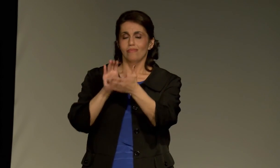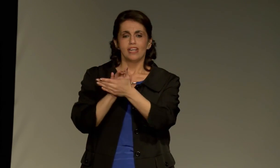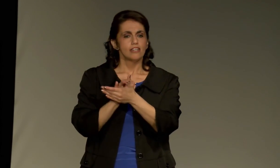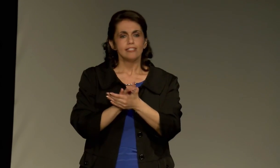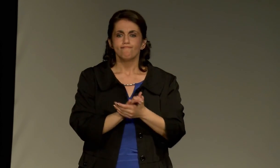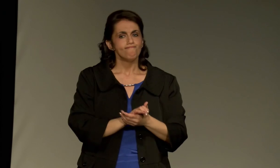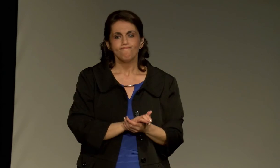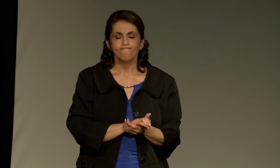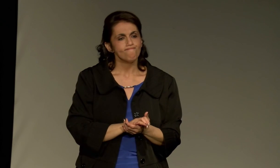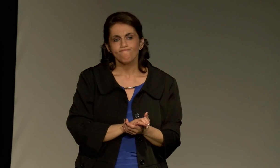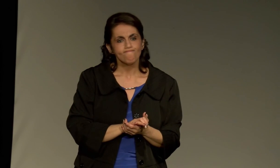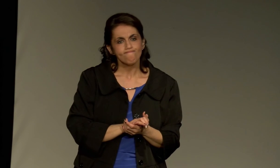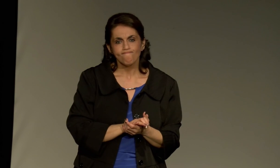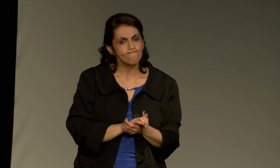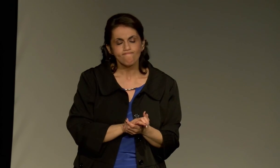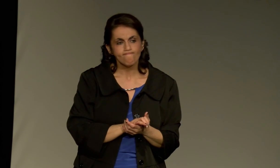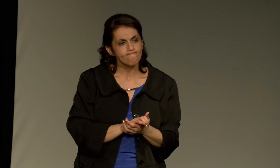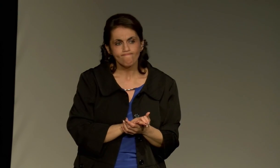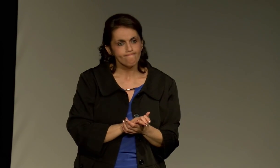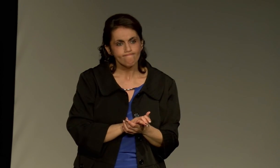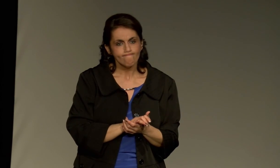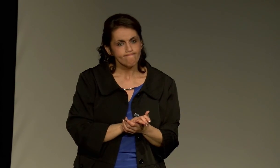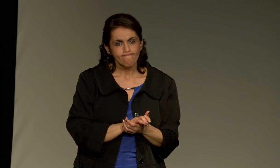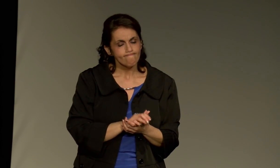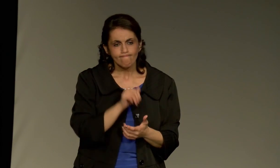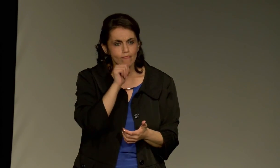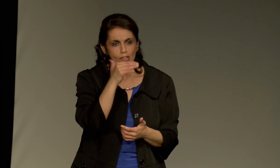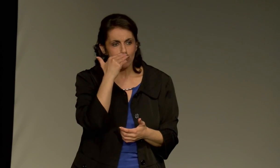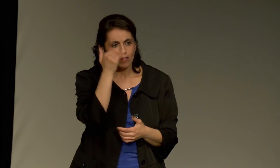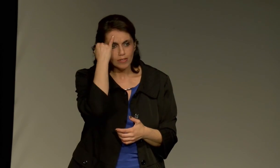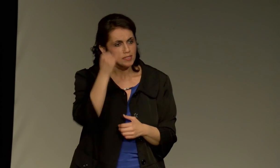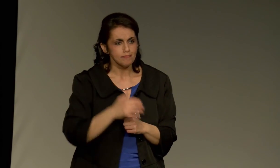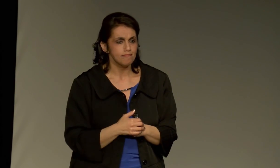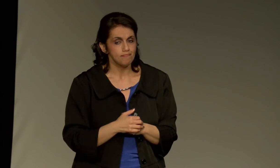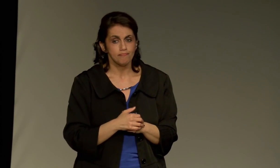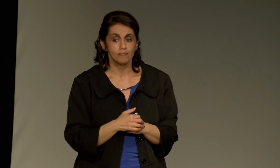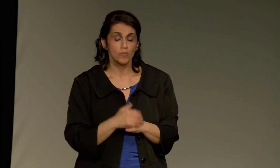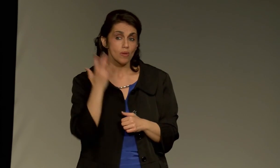people, that deaf people should not marry.